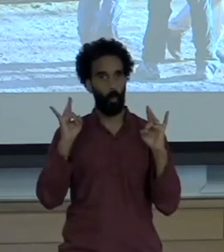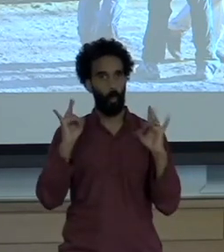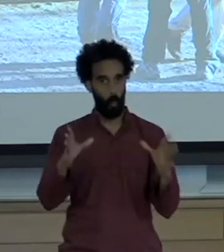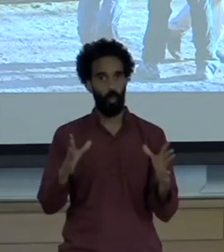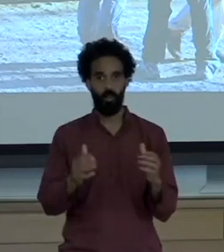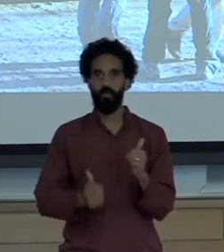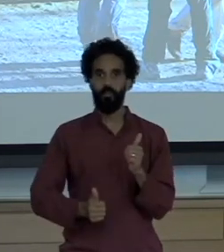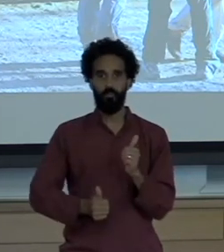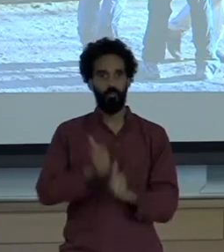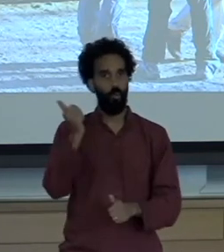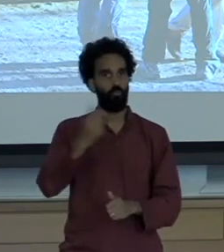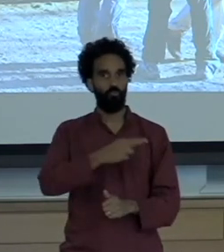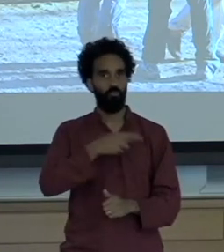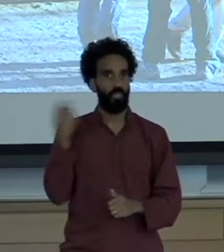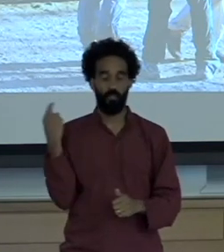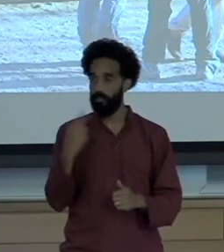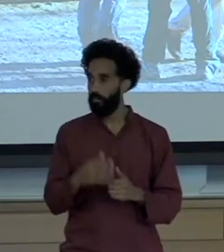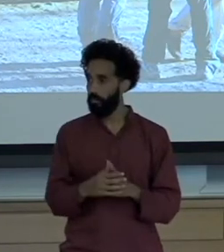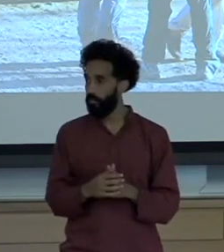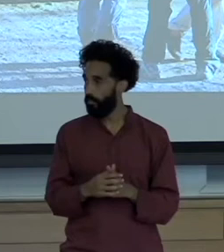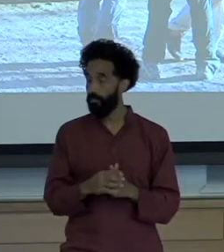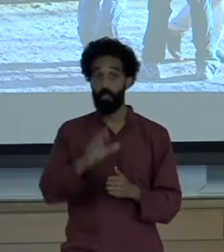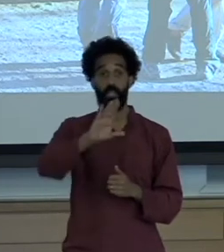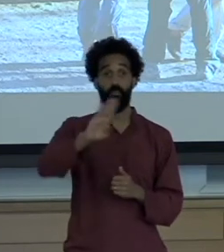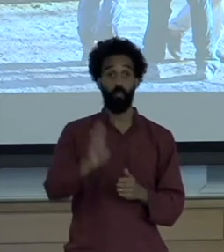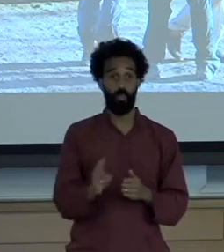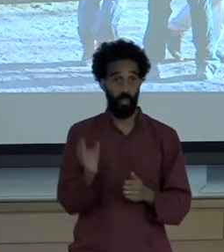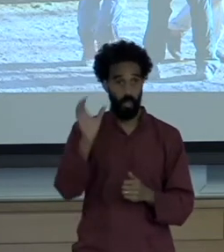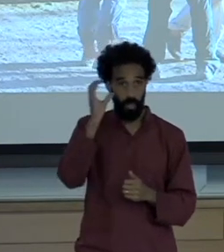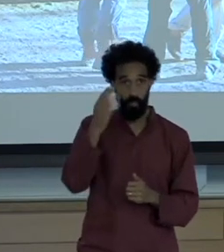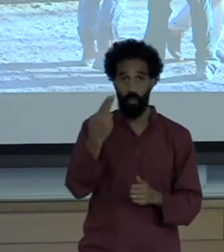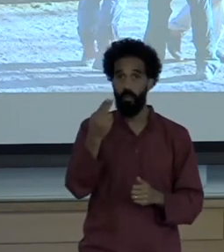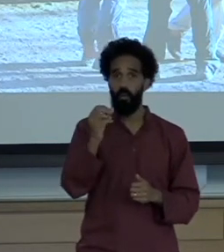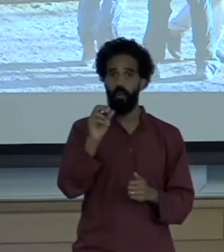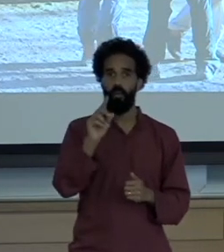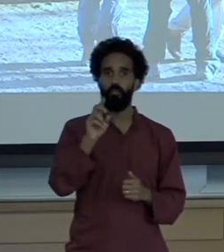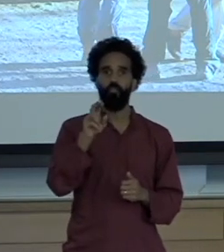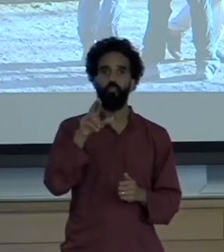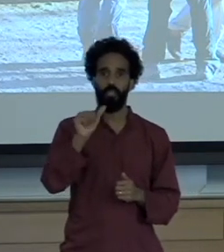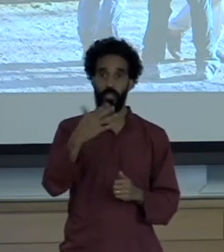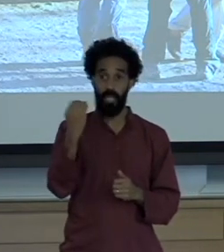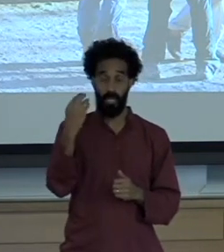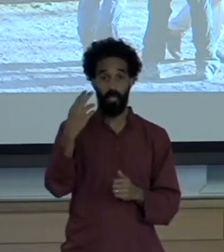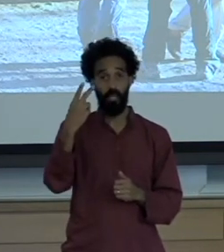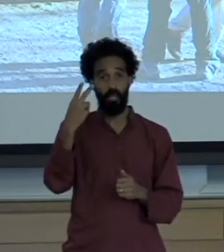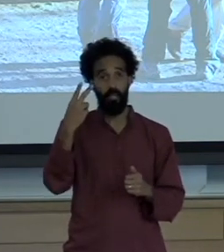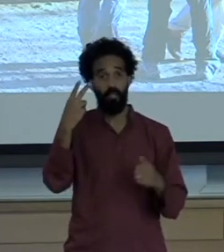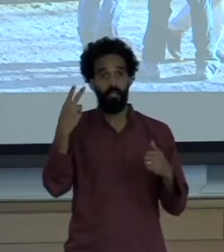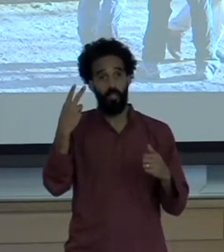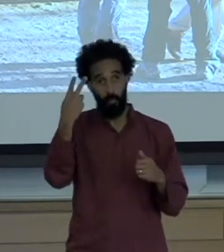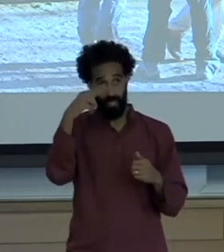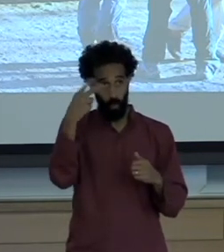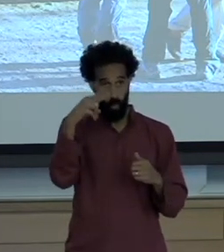Freedom House sighted Brazil Colombia Honduras and Mexico as among the world's most dangerous place